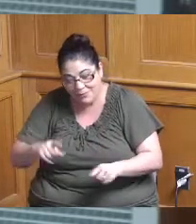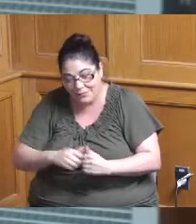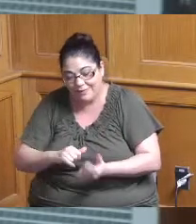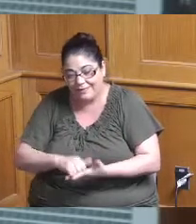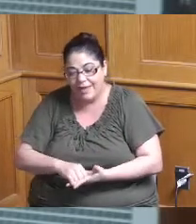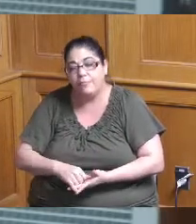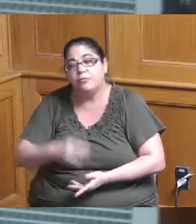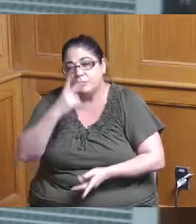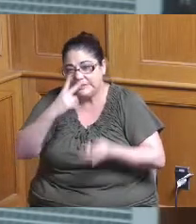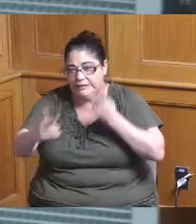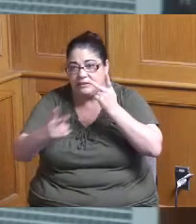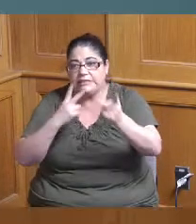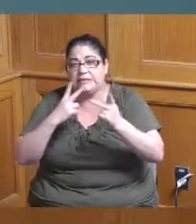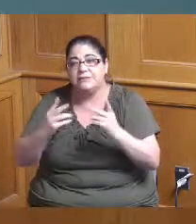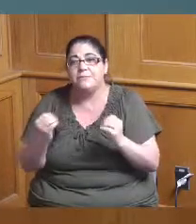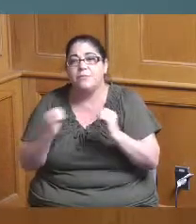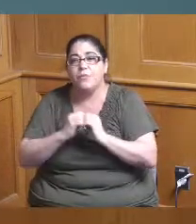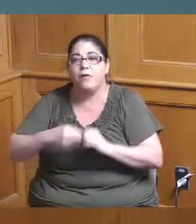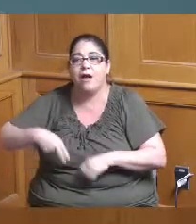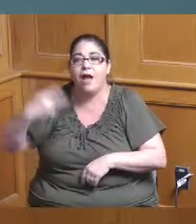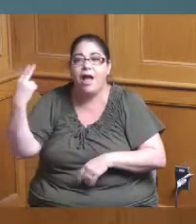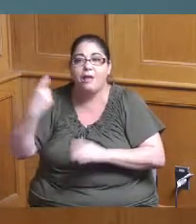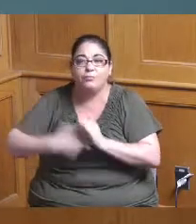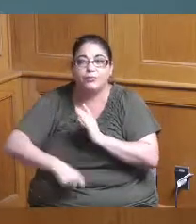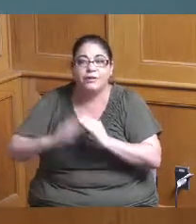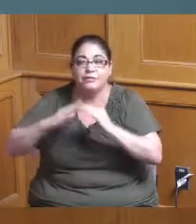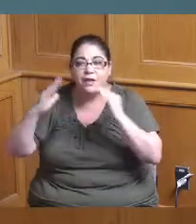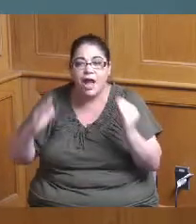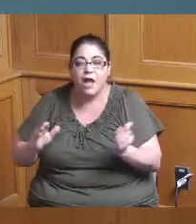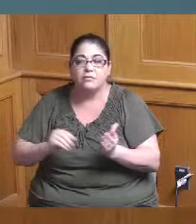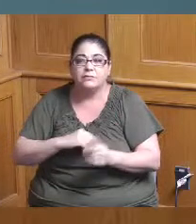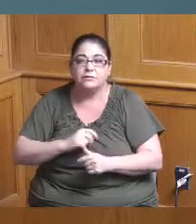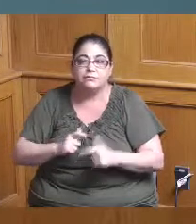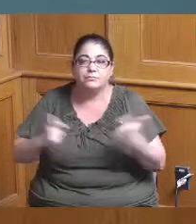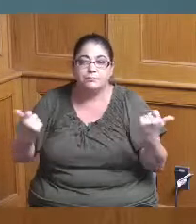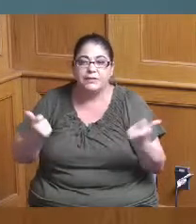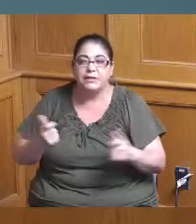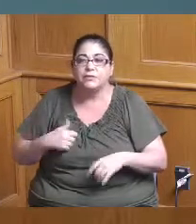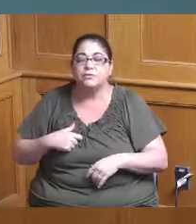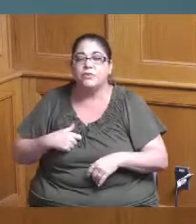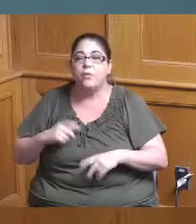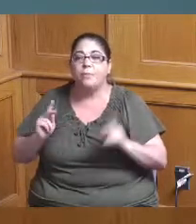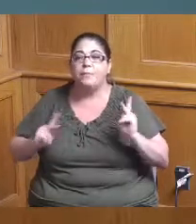more and more of those high-priced houses and so it's pushing the diversity out of Silverton